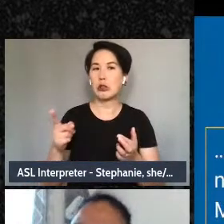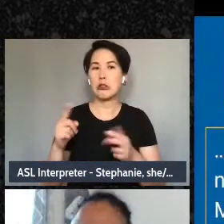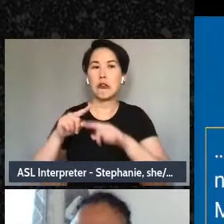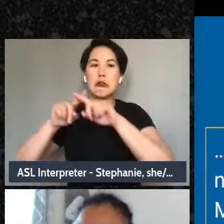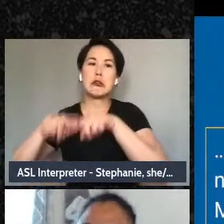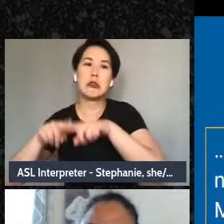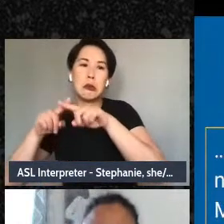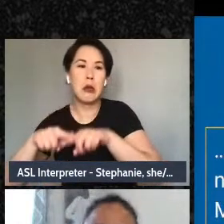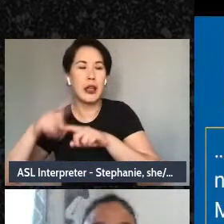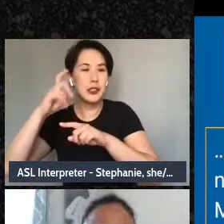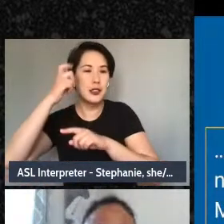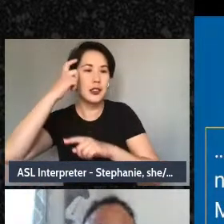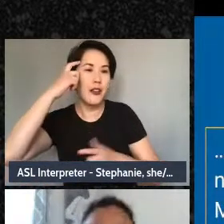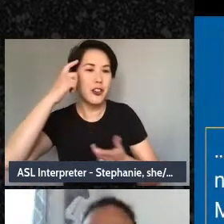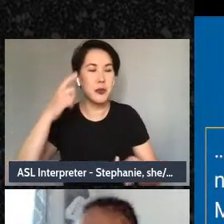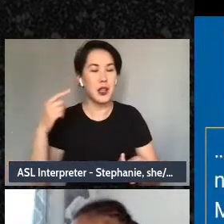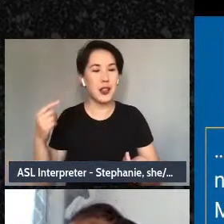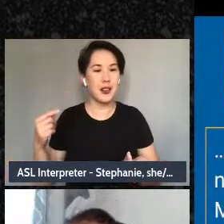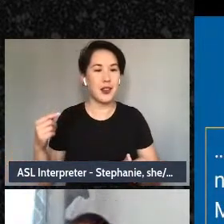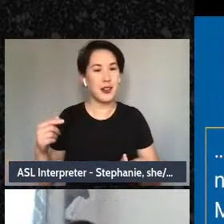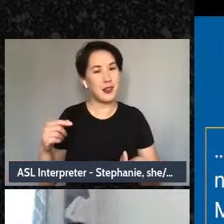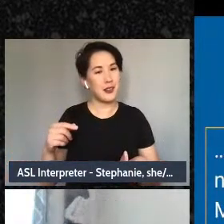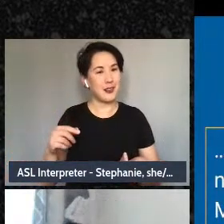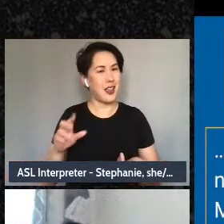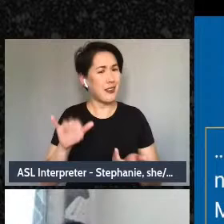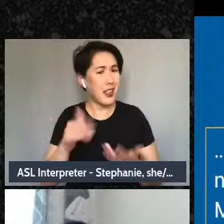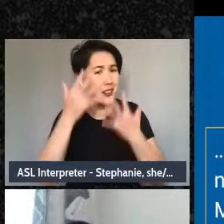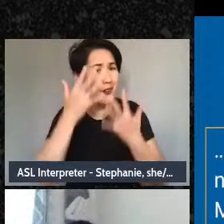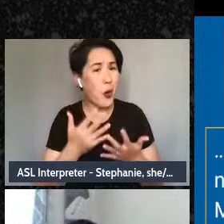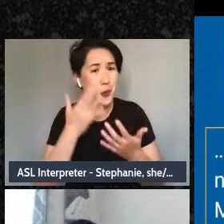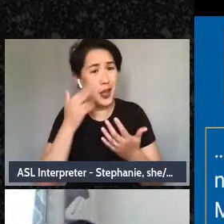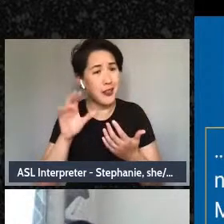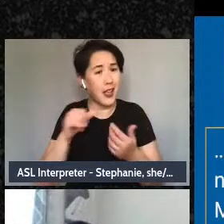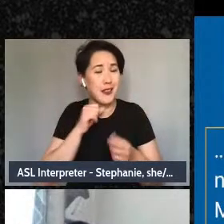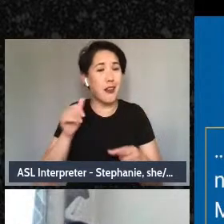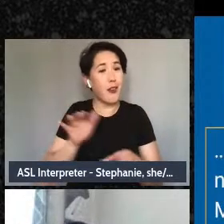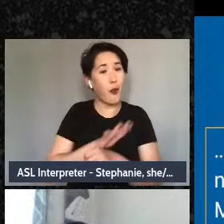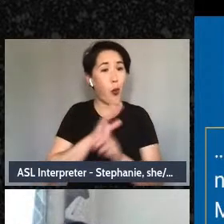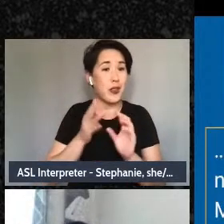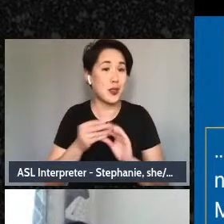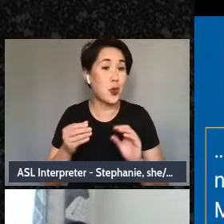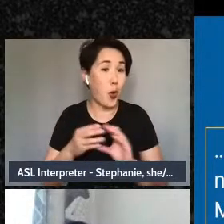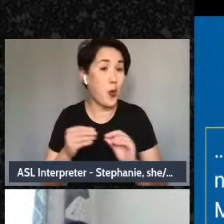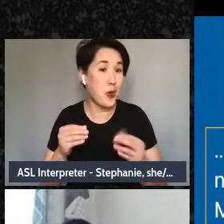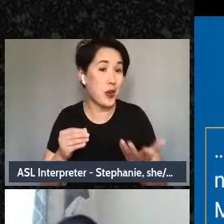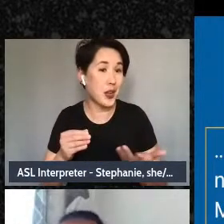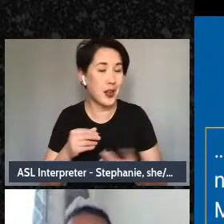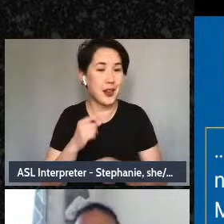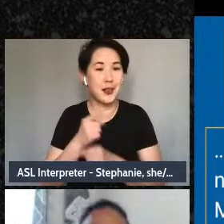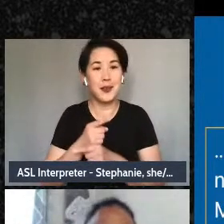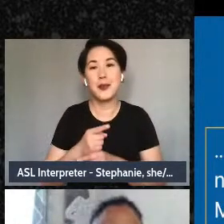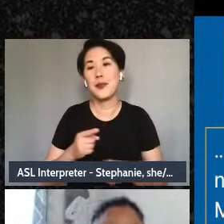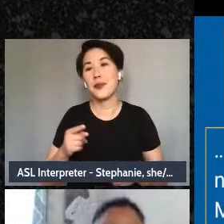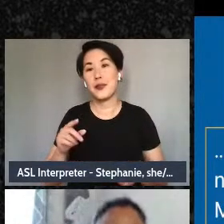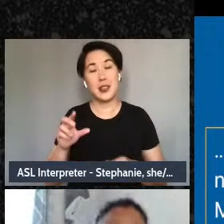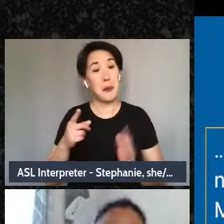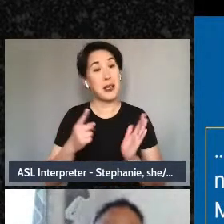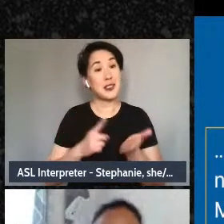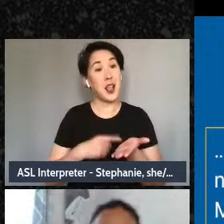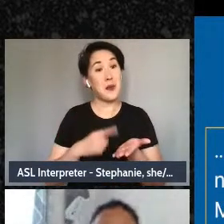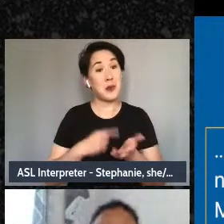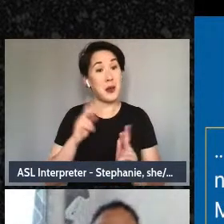that's that is really unfortunate, but that's sometimes how people in government look at us. But